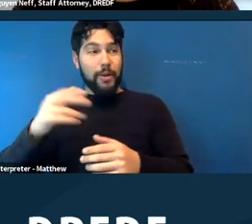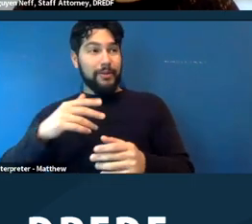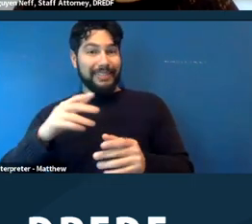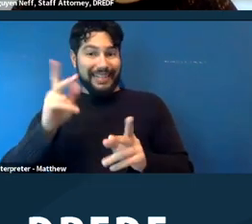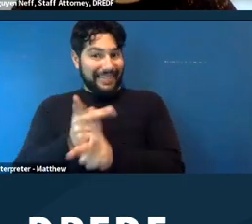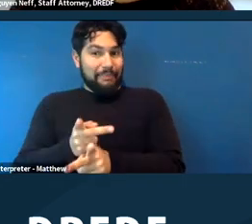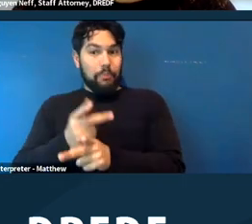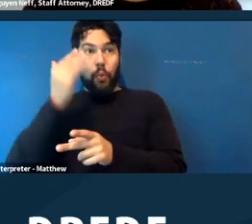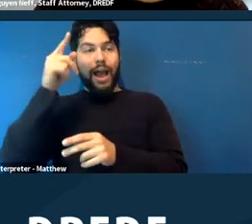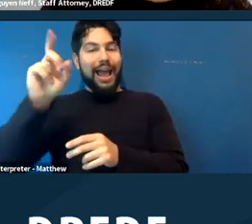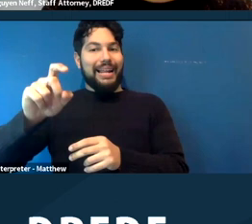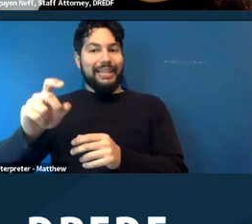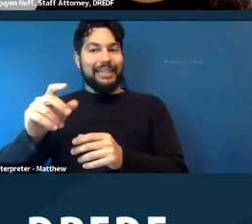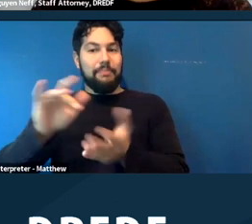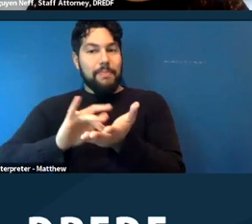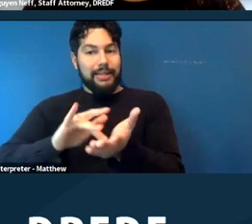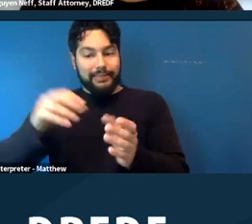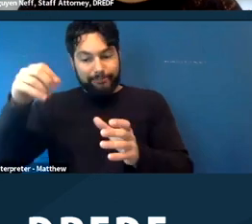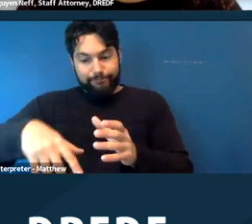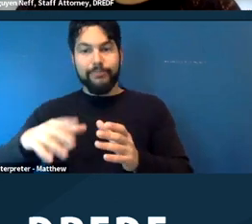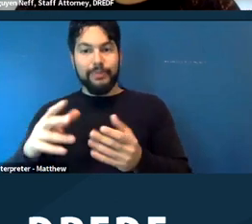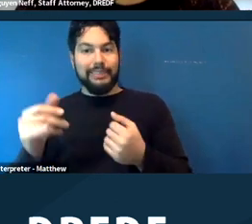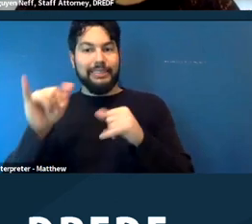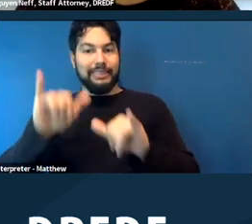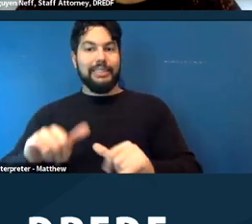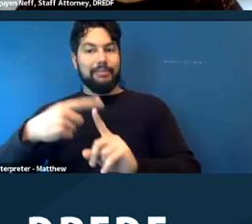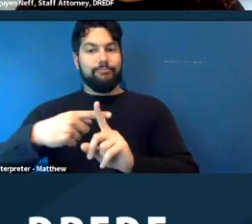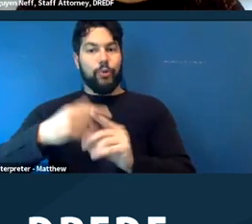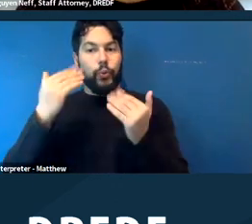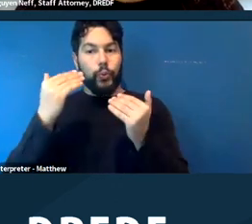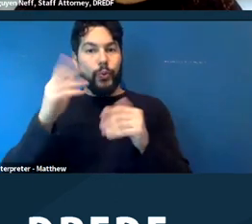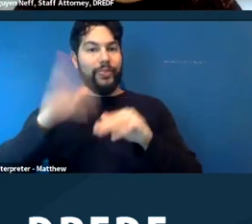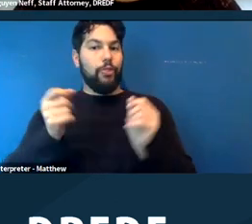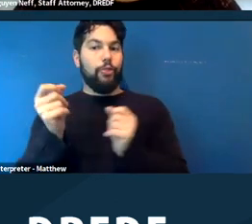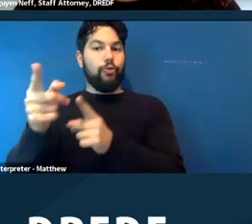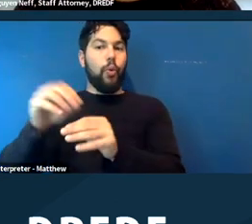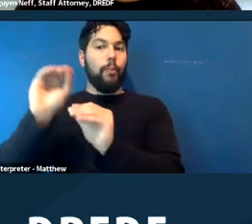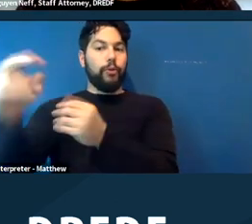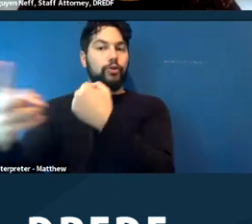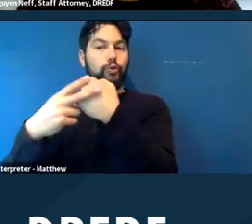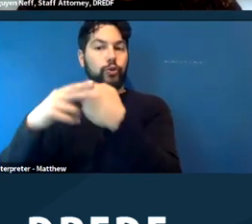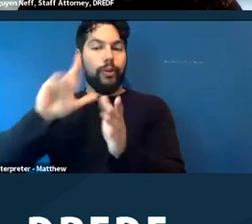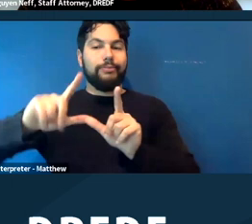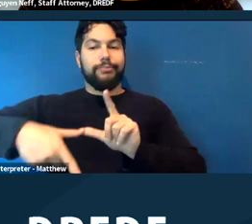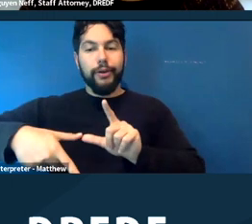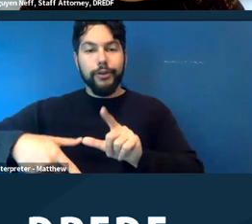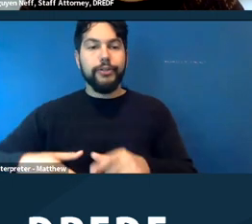and cooler is not put in storage or thrown away. As well as requests to stay in certain locations.